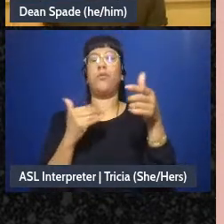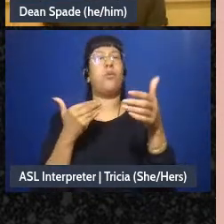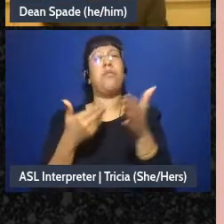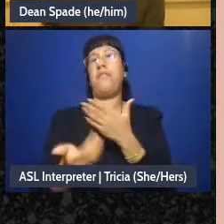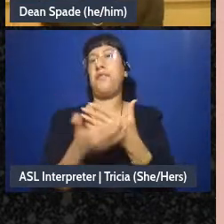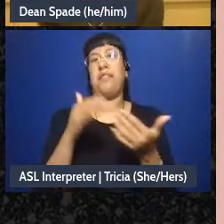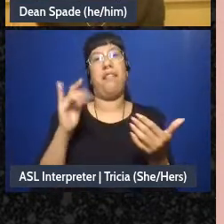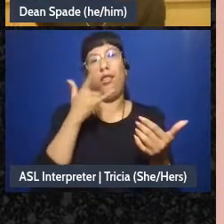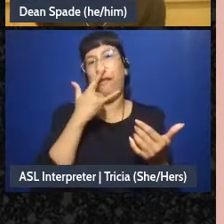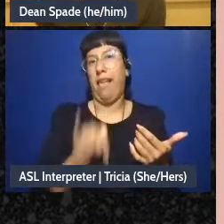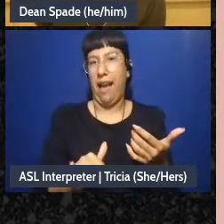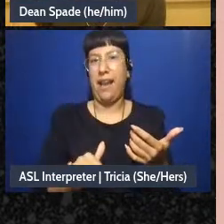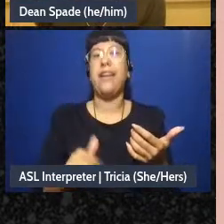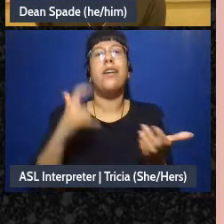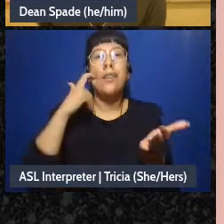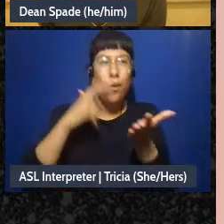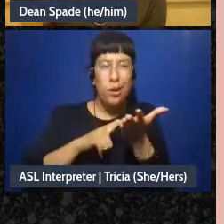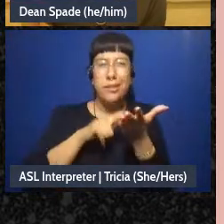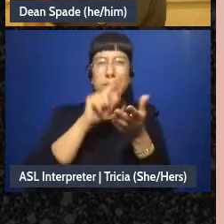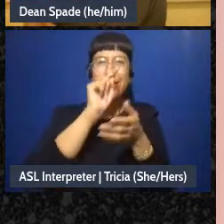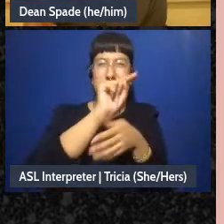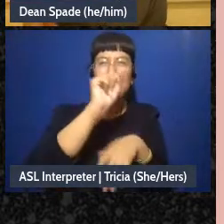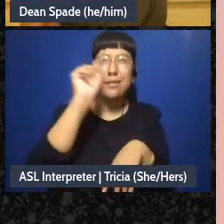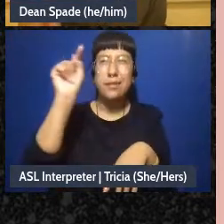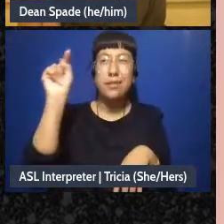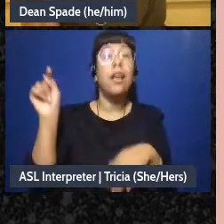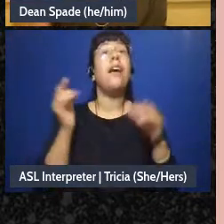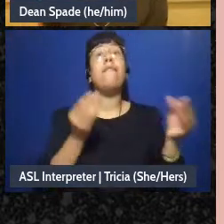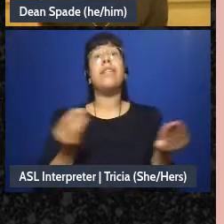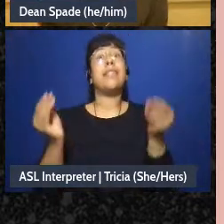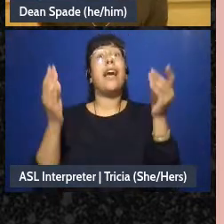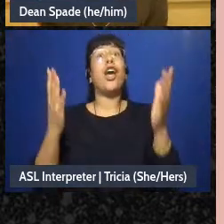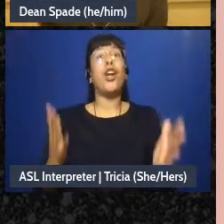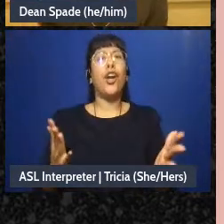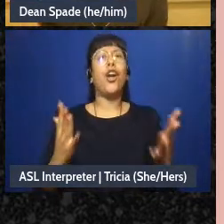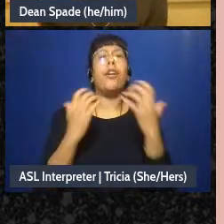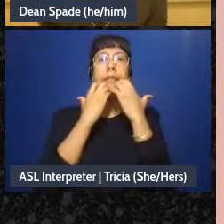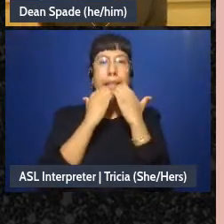be able to attend to group dynamics. The facilitator is a-cares about the group in that way